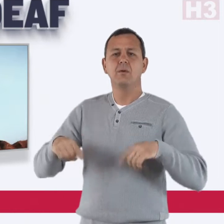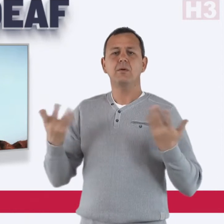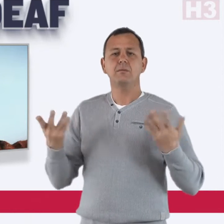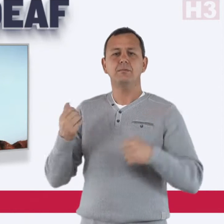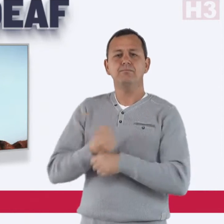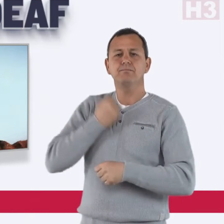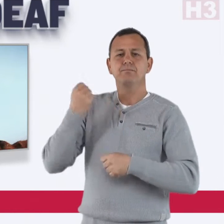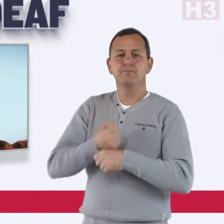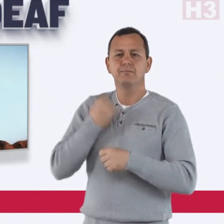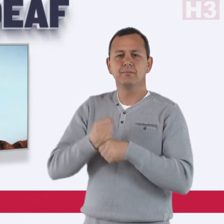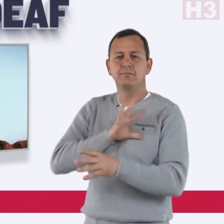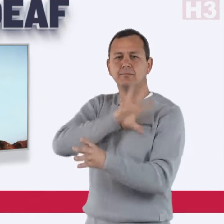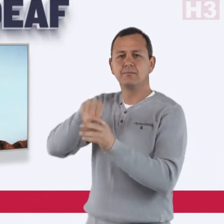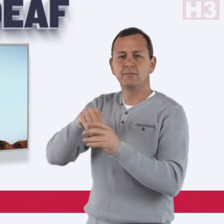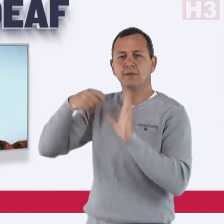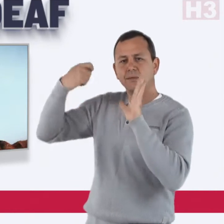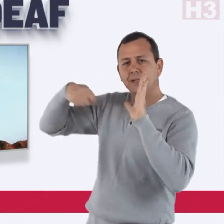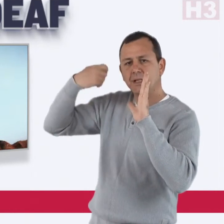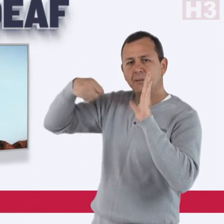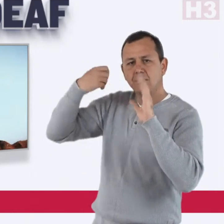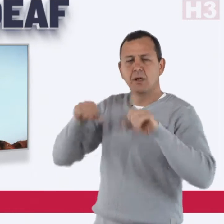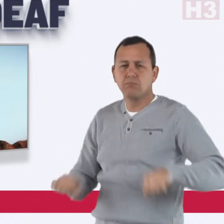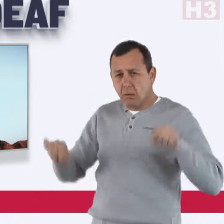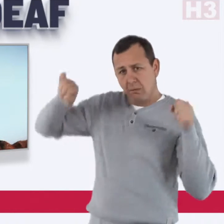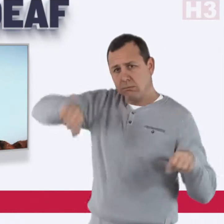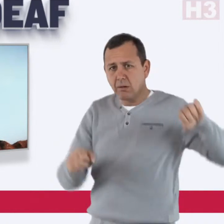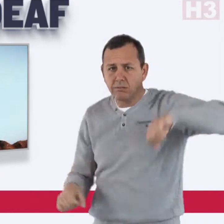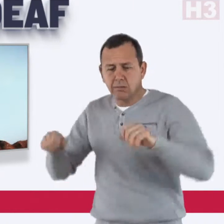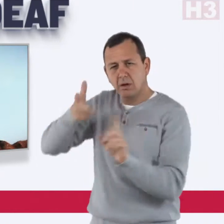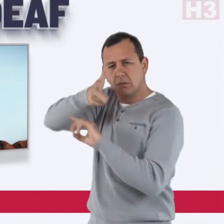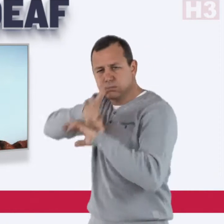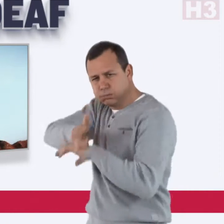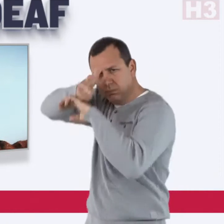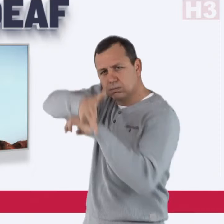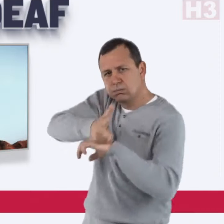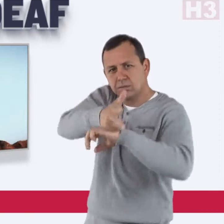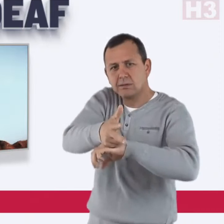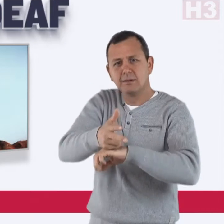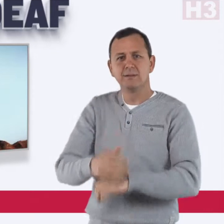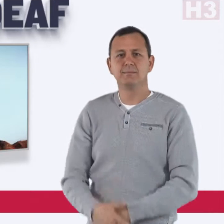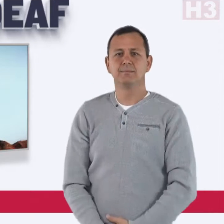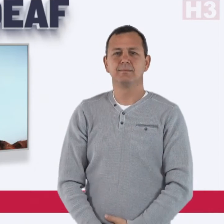Today, she works as a motorcycle stunt performer.